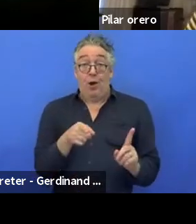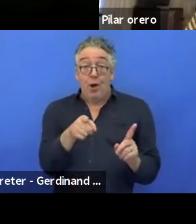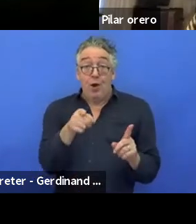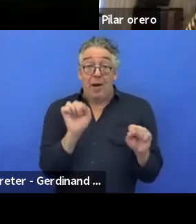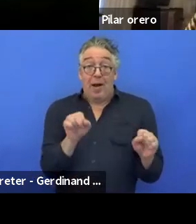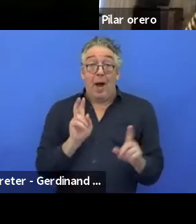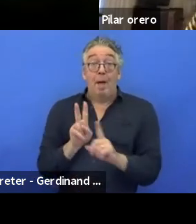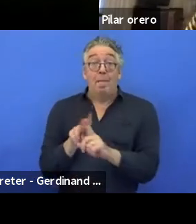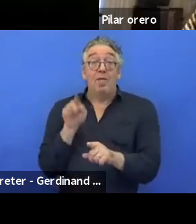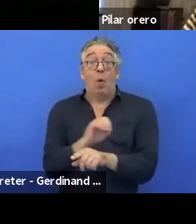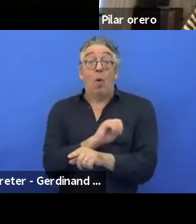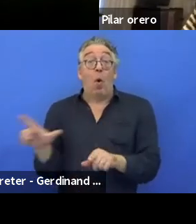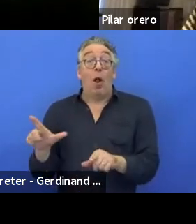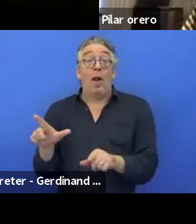Thank you, Pilar.